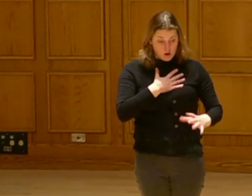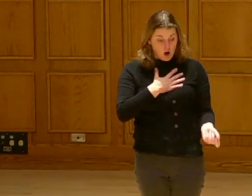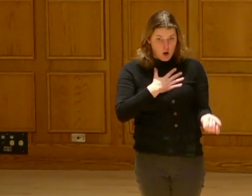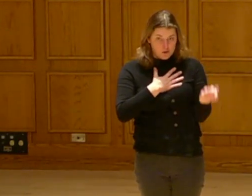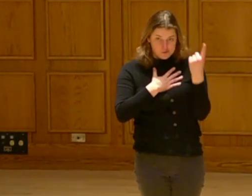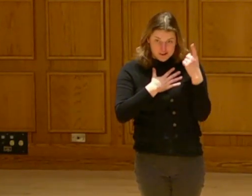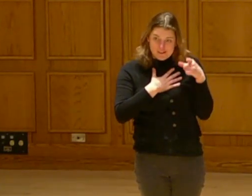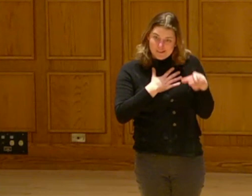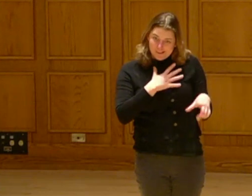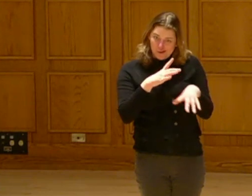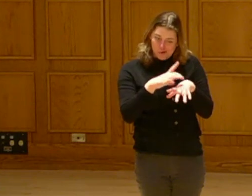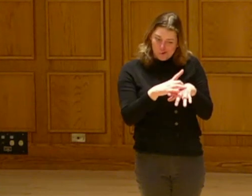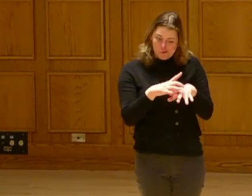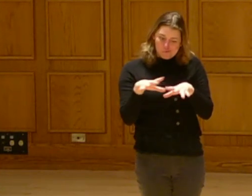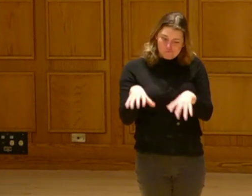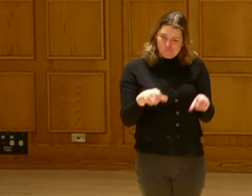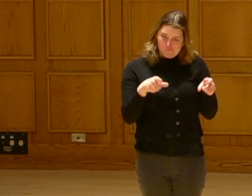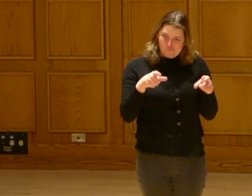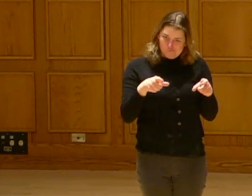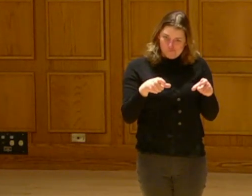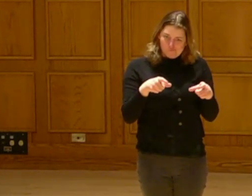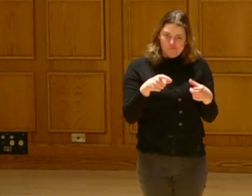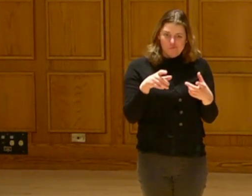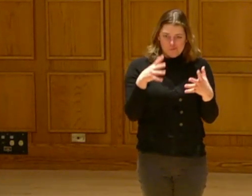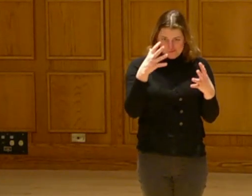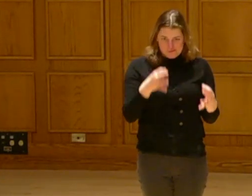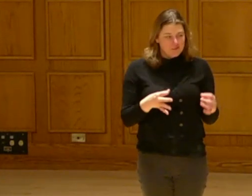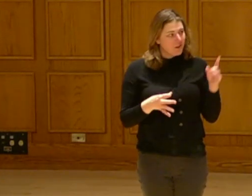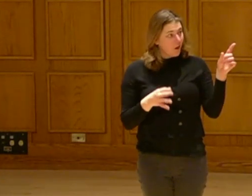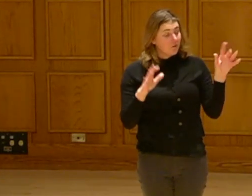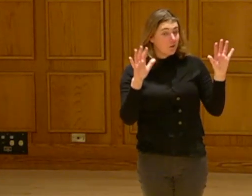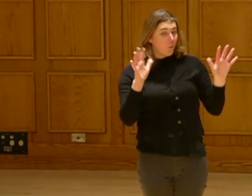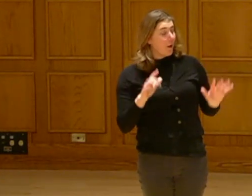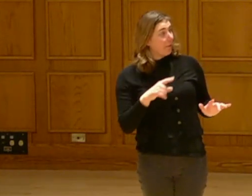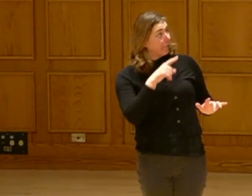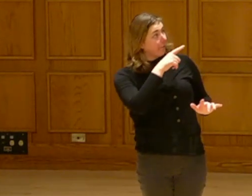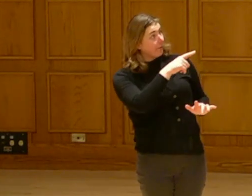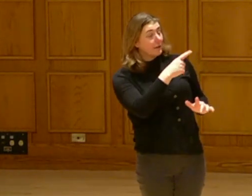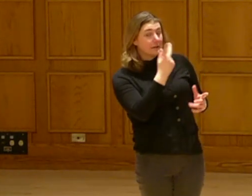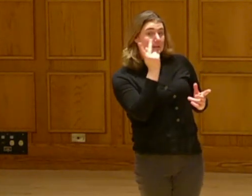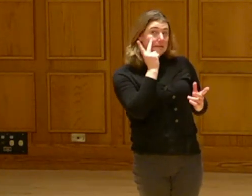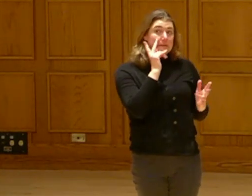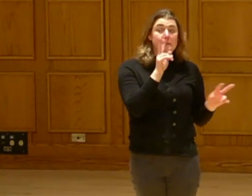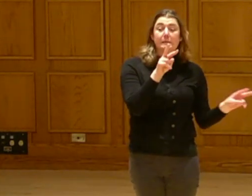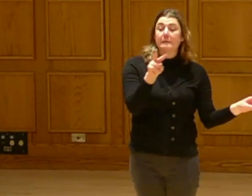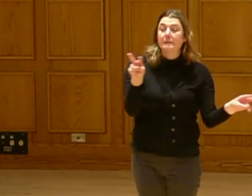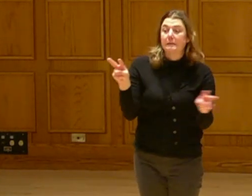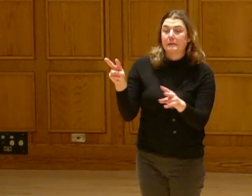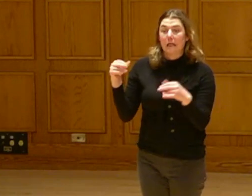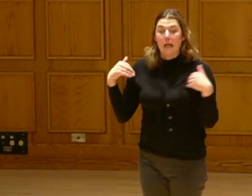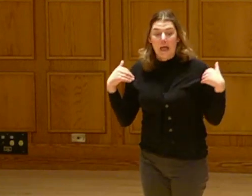It is being at the mercy of the earth. It is being at the mercy of the weather and also being at the mercy